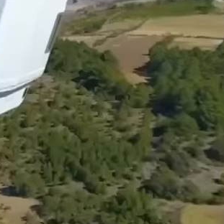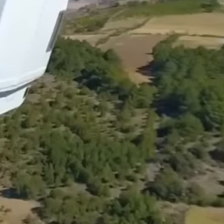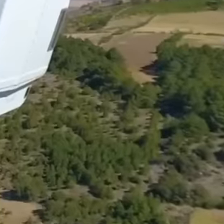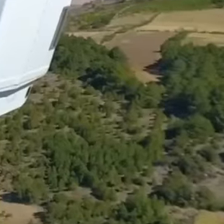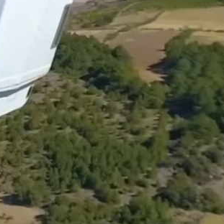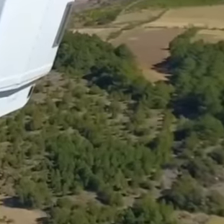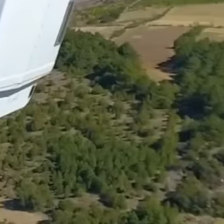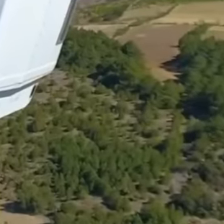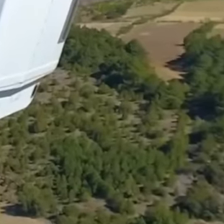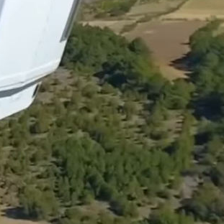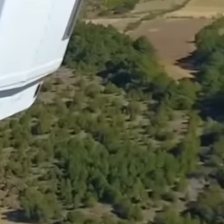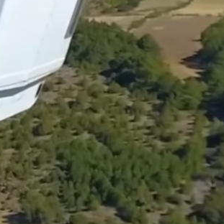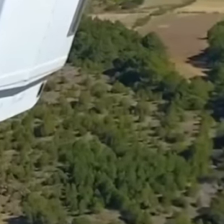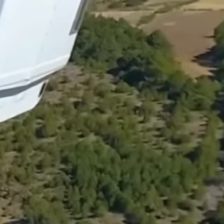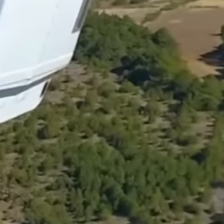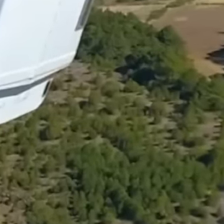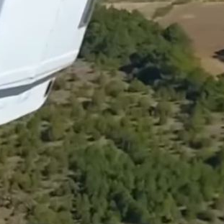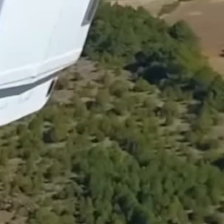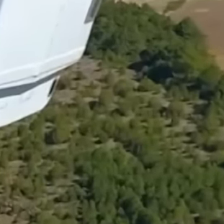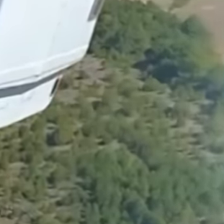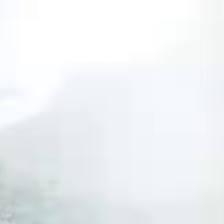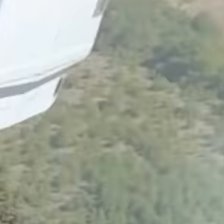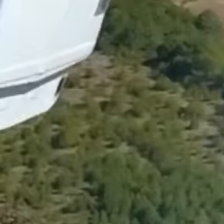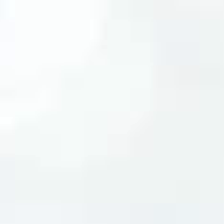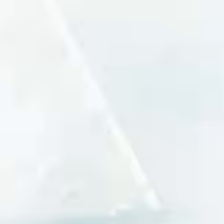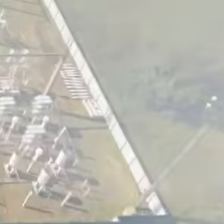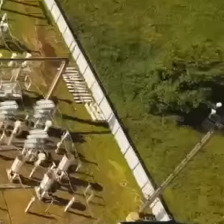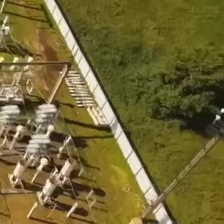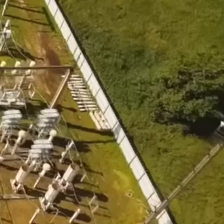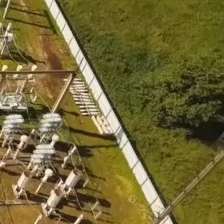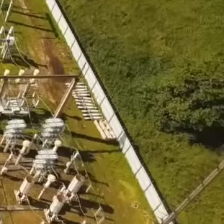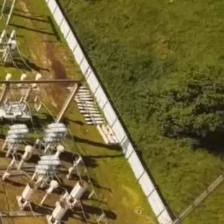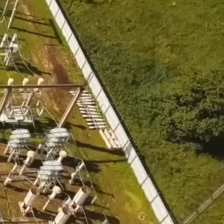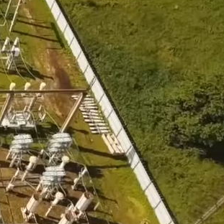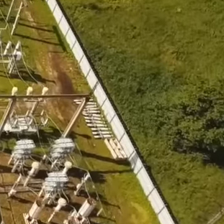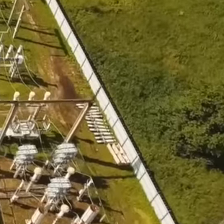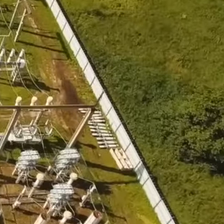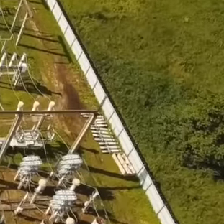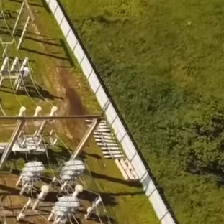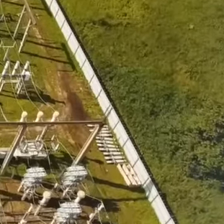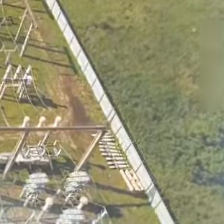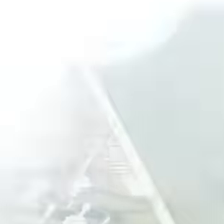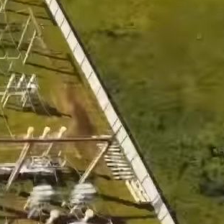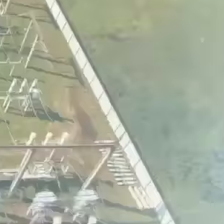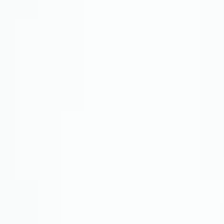13 electricity generation plants from iber [__], a company of Spanish origin,